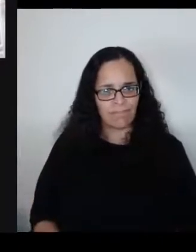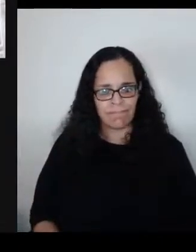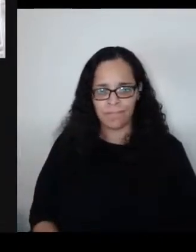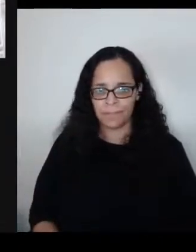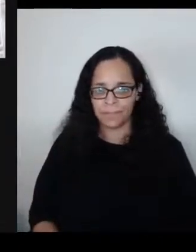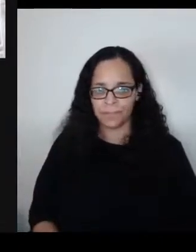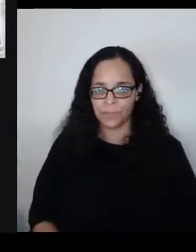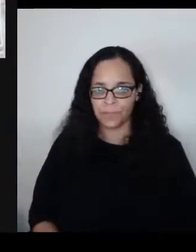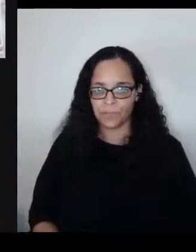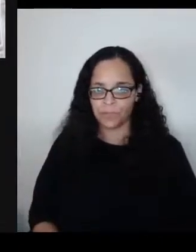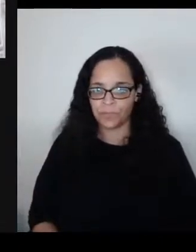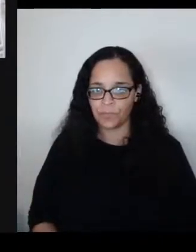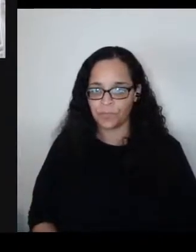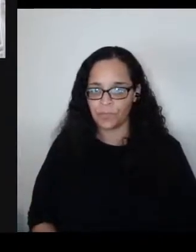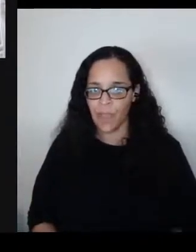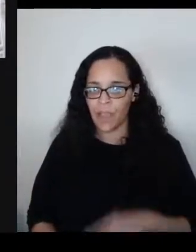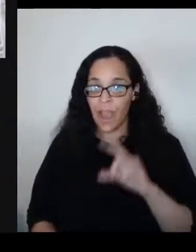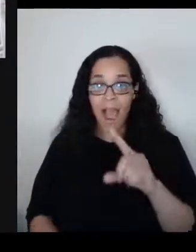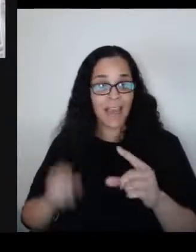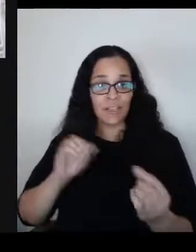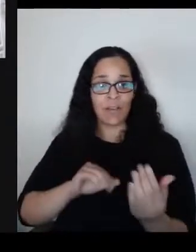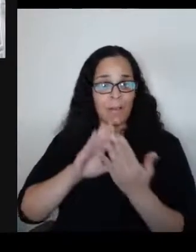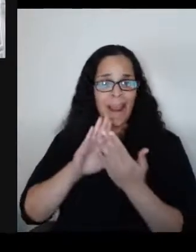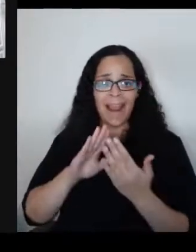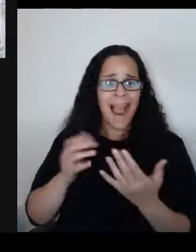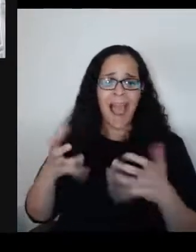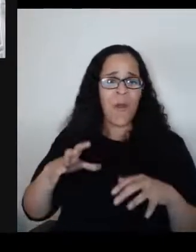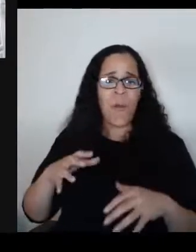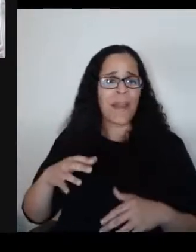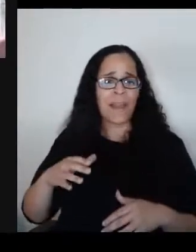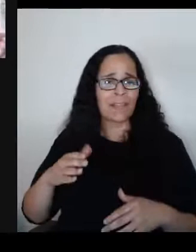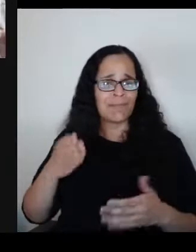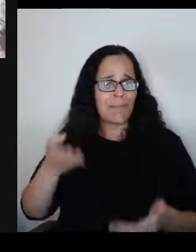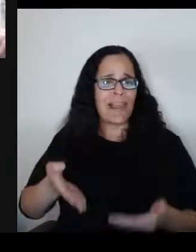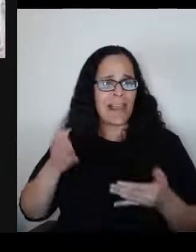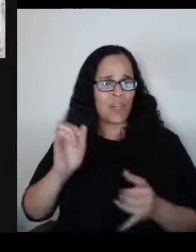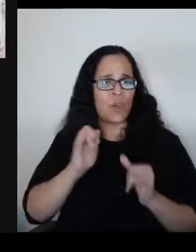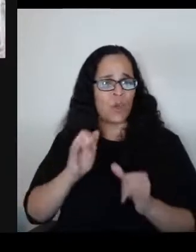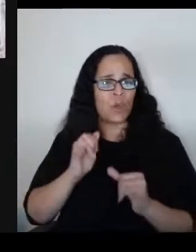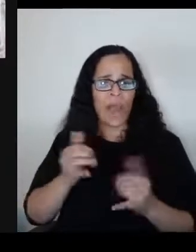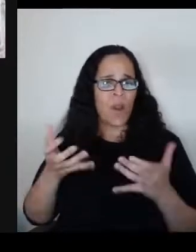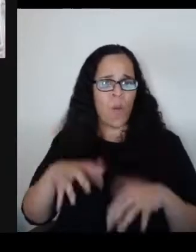I just go up to them and tell them I don't want to be like them. I want to be better than them.